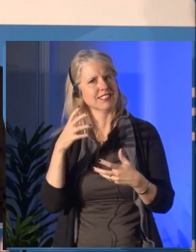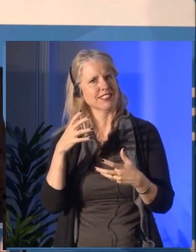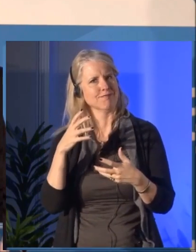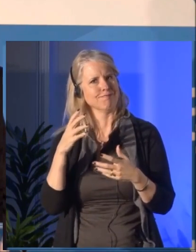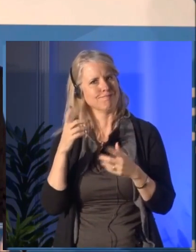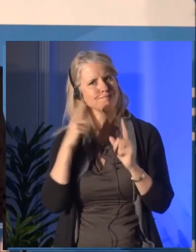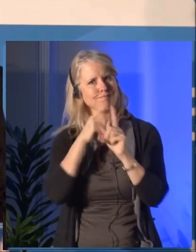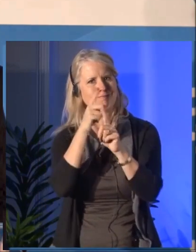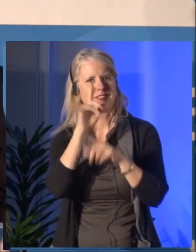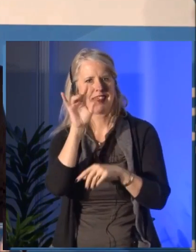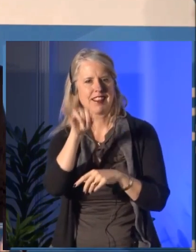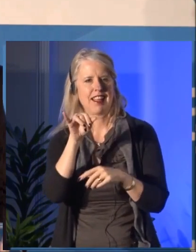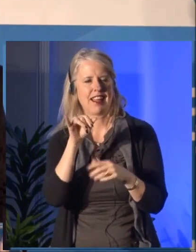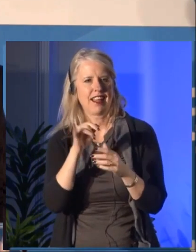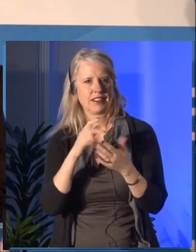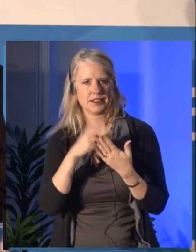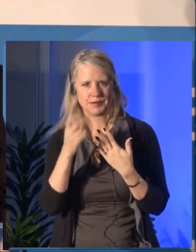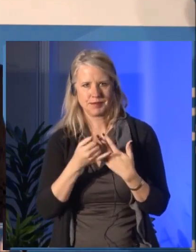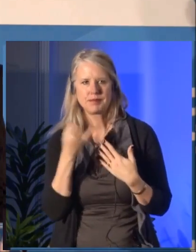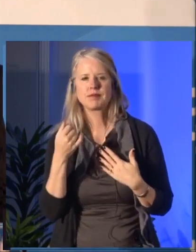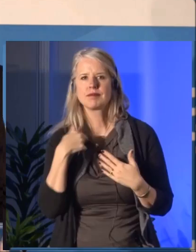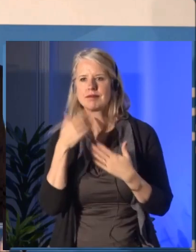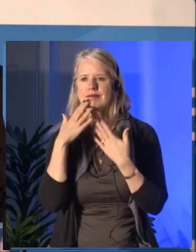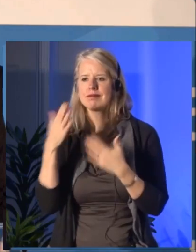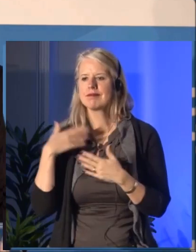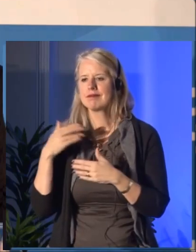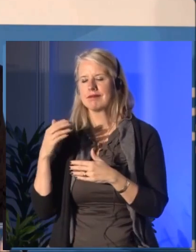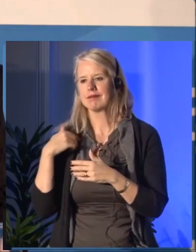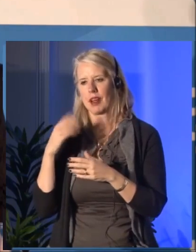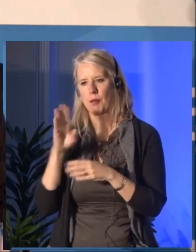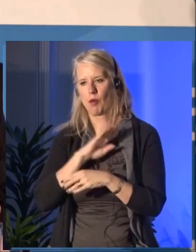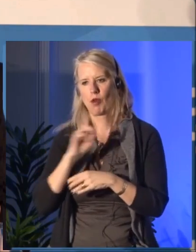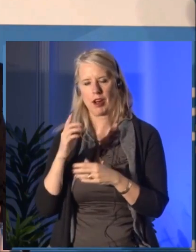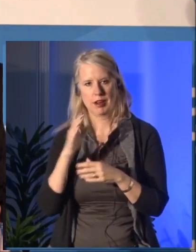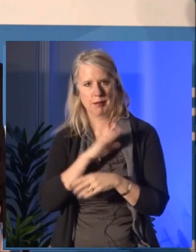of Canadian Heritage once again to assemble Team Canada